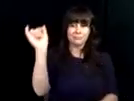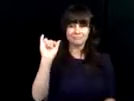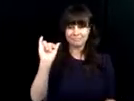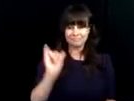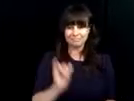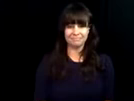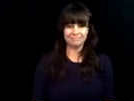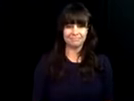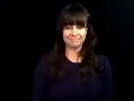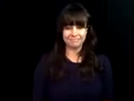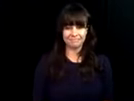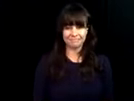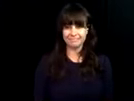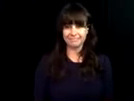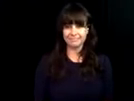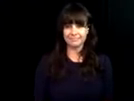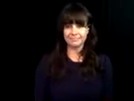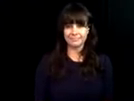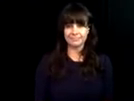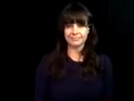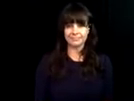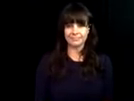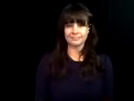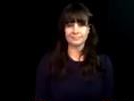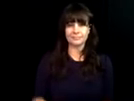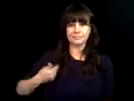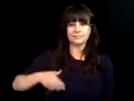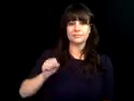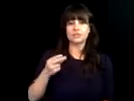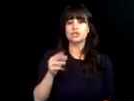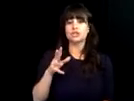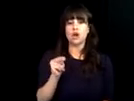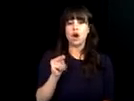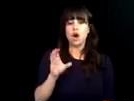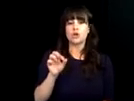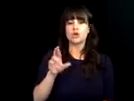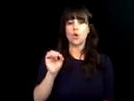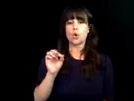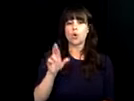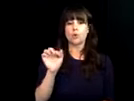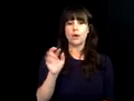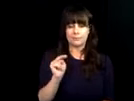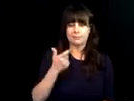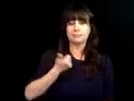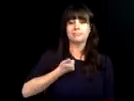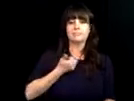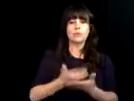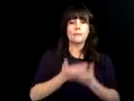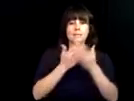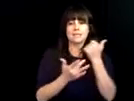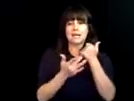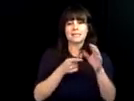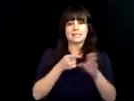stop there. We need to say look how far we still can go.